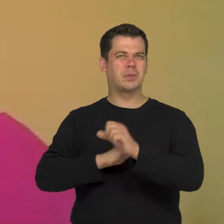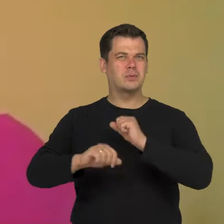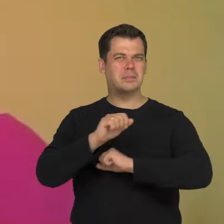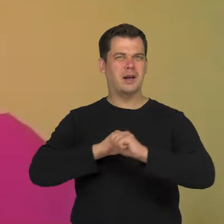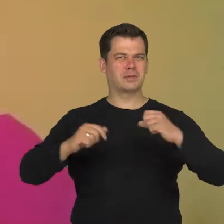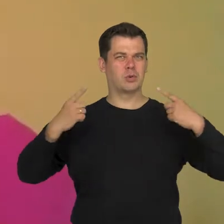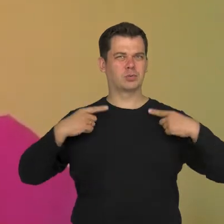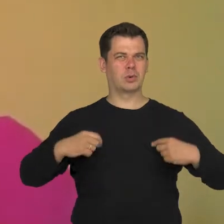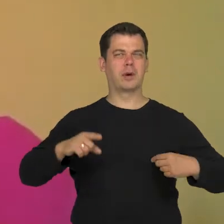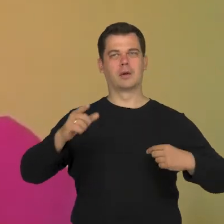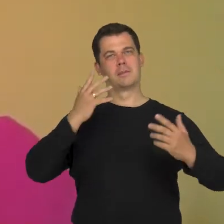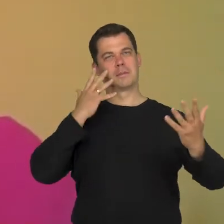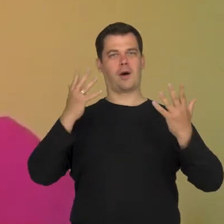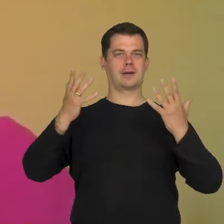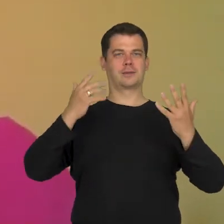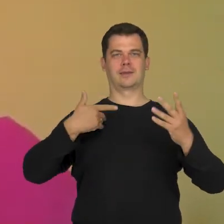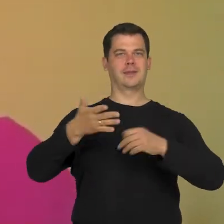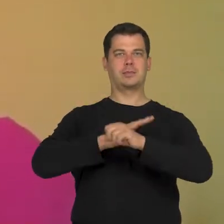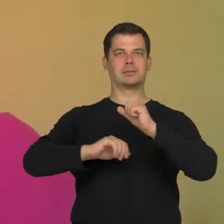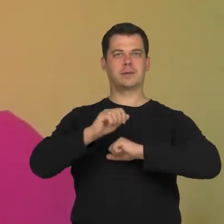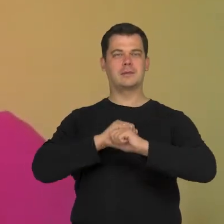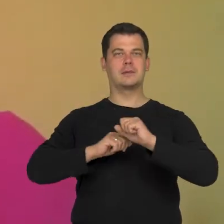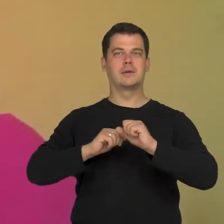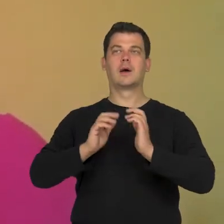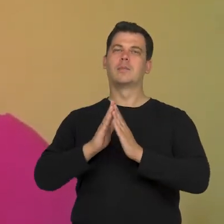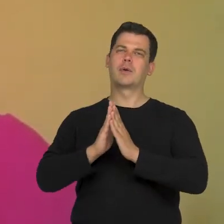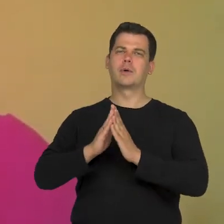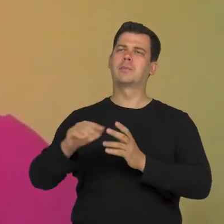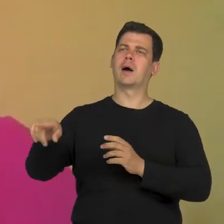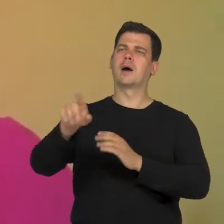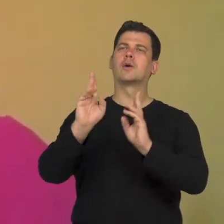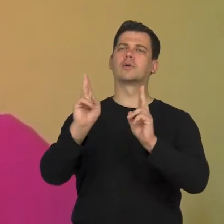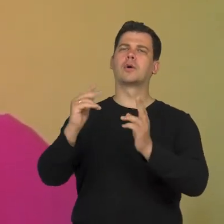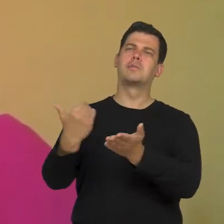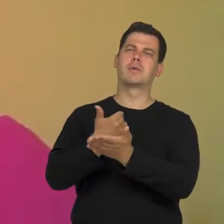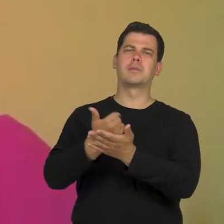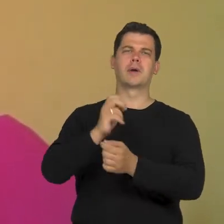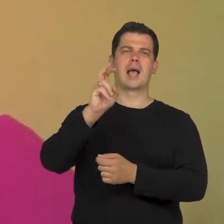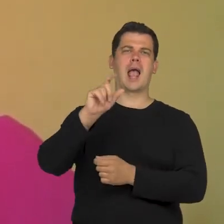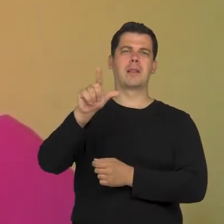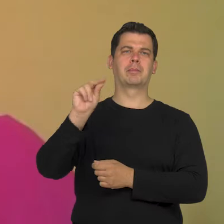she was acting a role of such a person and she was asking for help. She screamed "help me!"